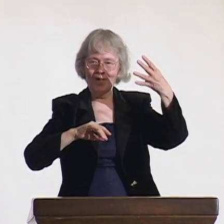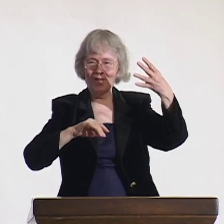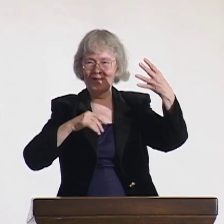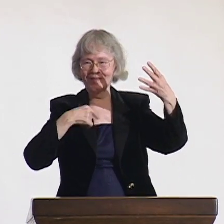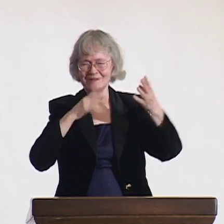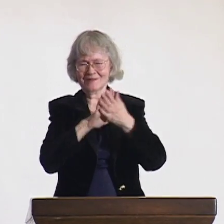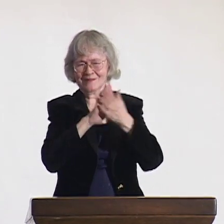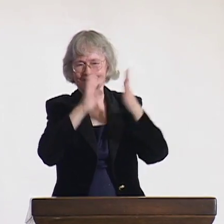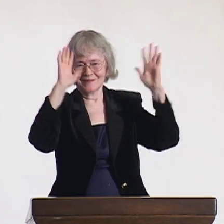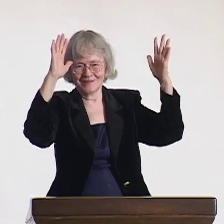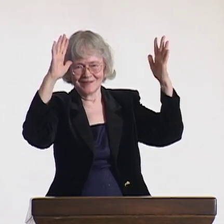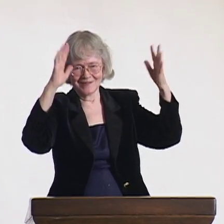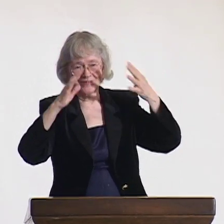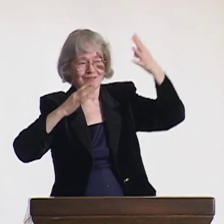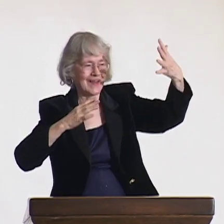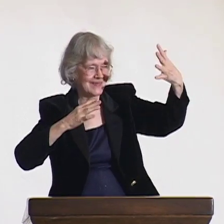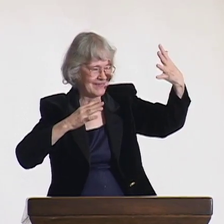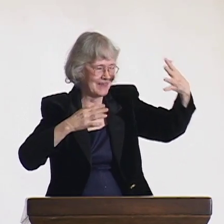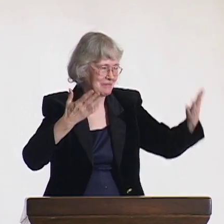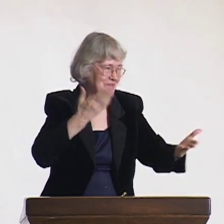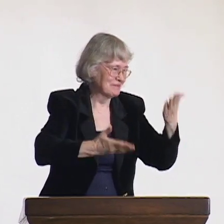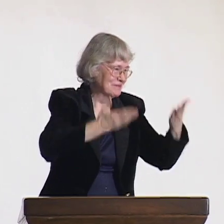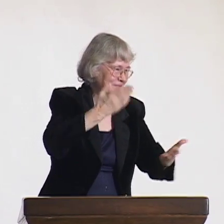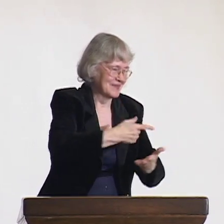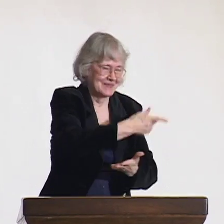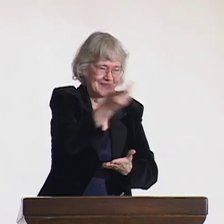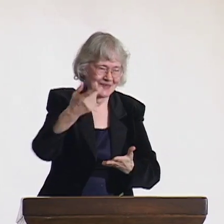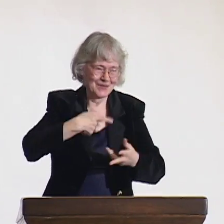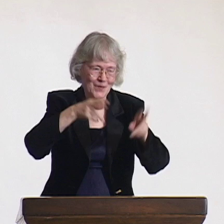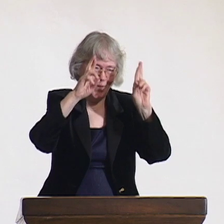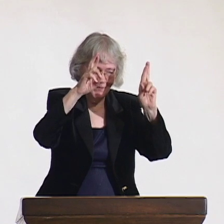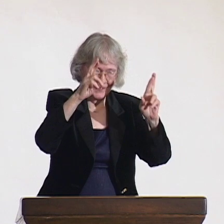So I applaud you in advance of what you will receive.